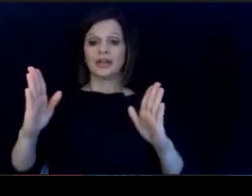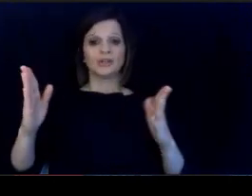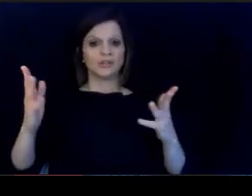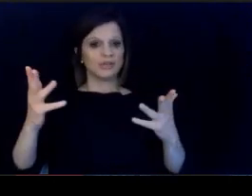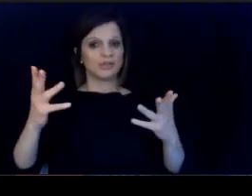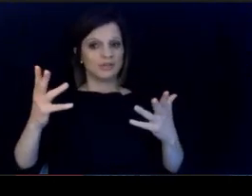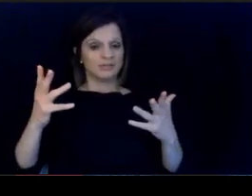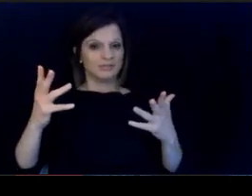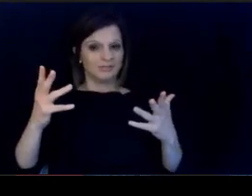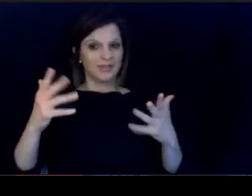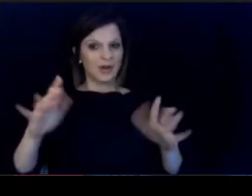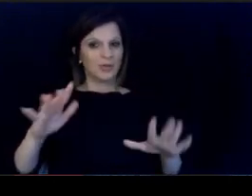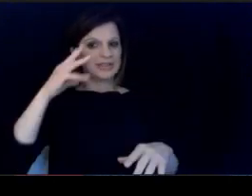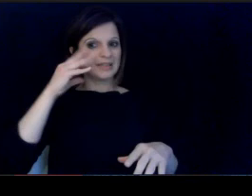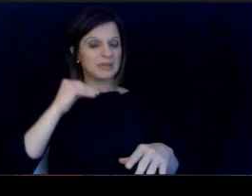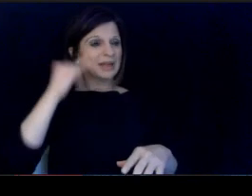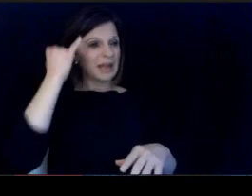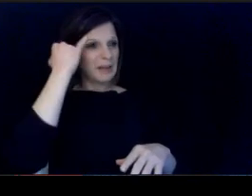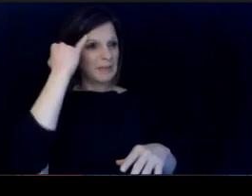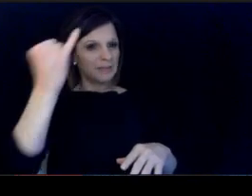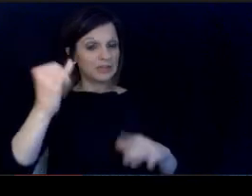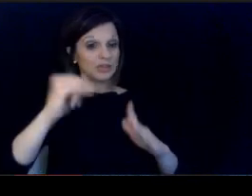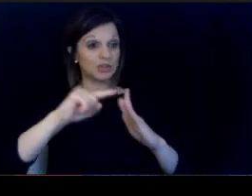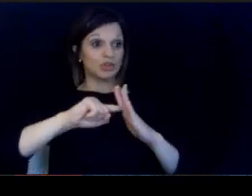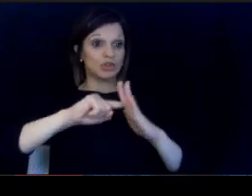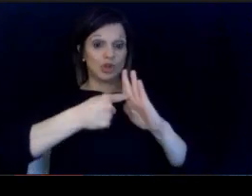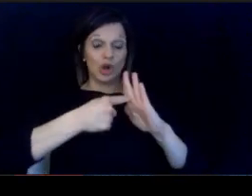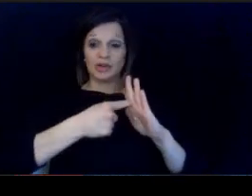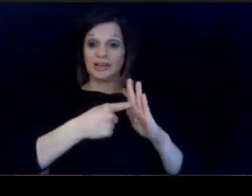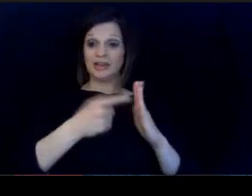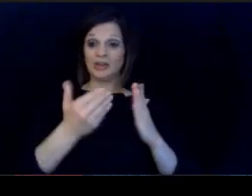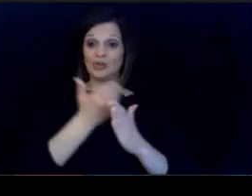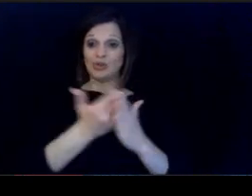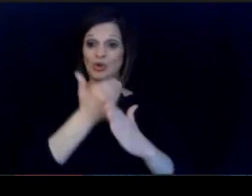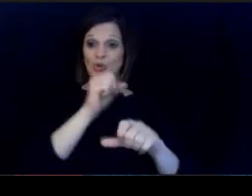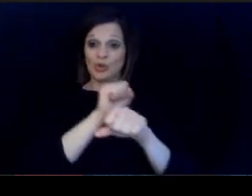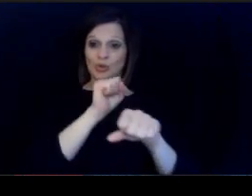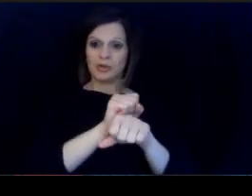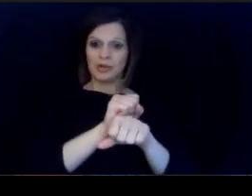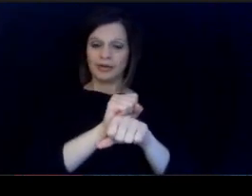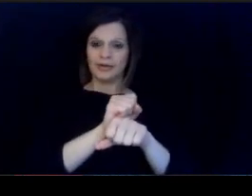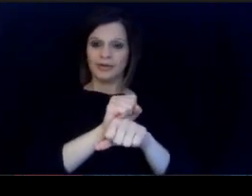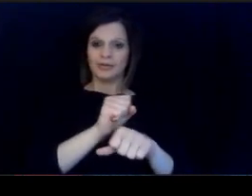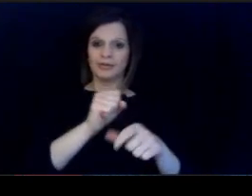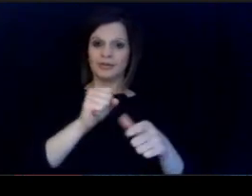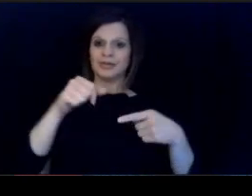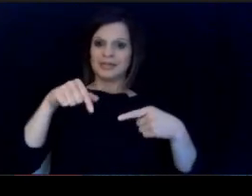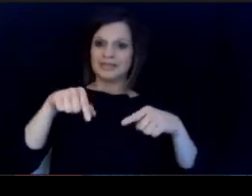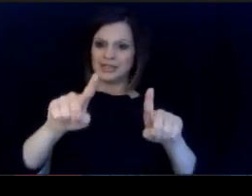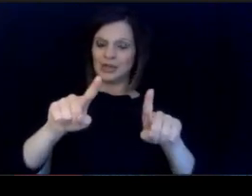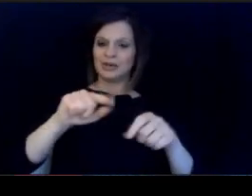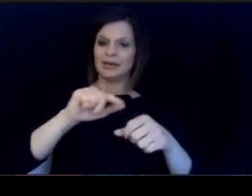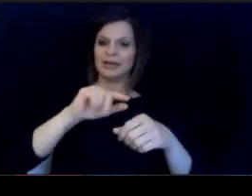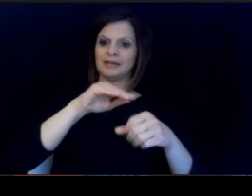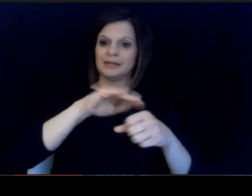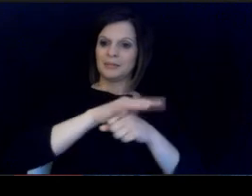year. I mean, imagine starting your teaching career under the. circumstances that our schools operated in over.